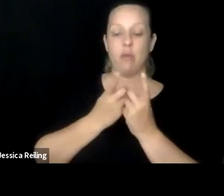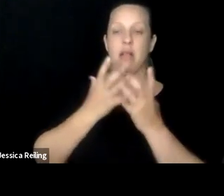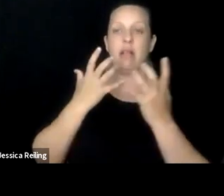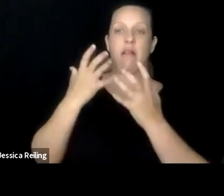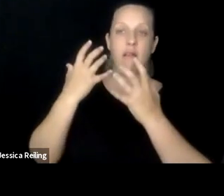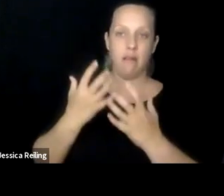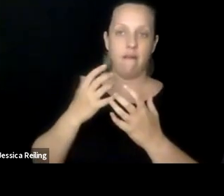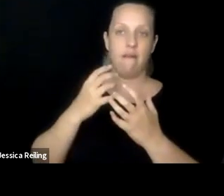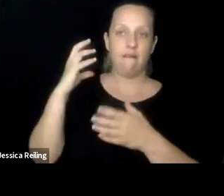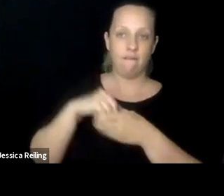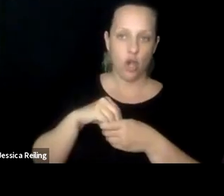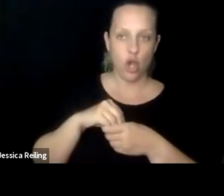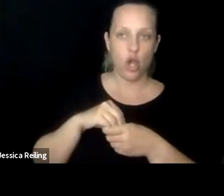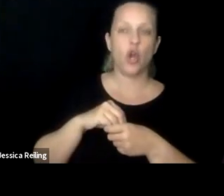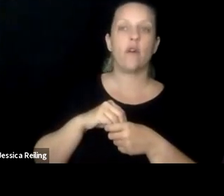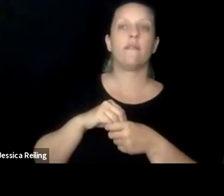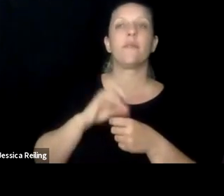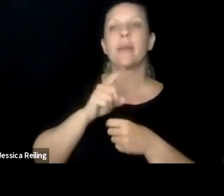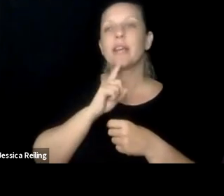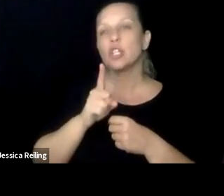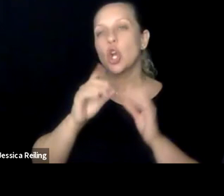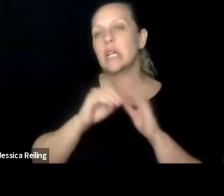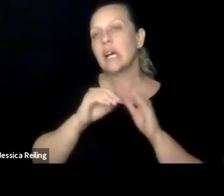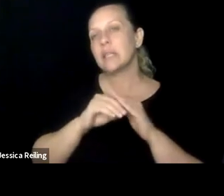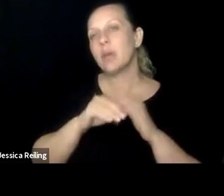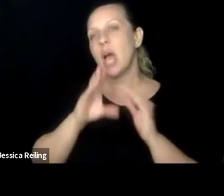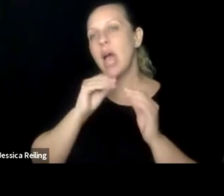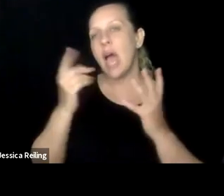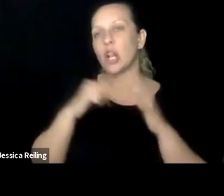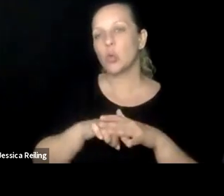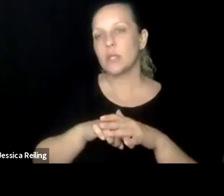digitalization and because of that, we've been, my department has